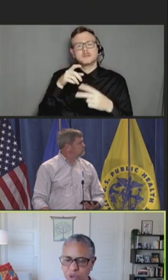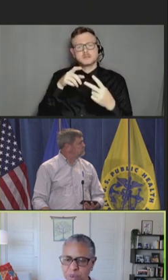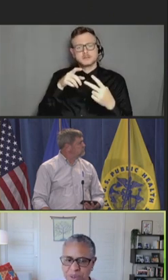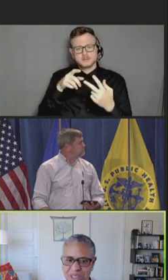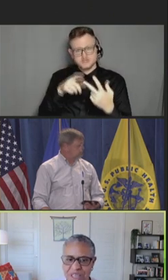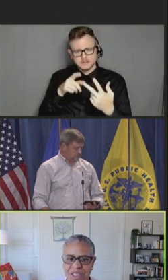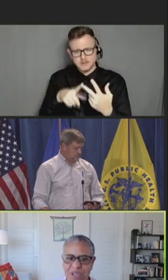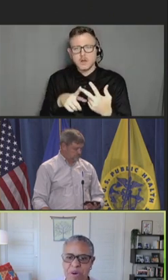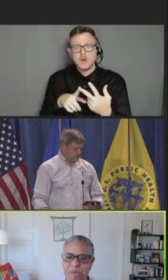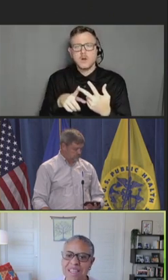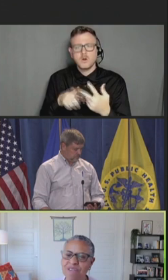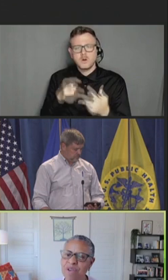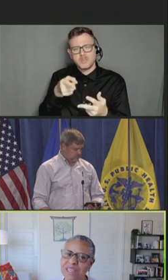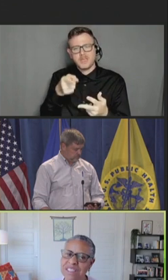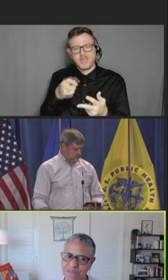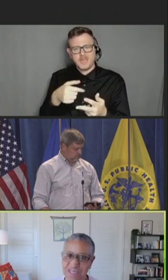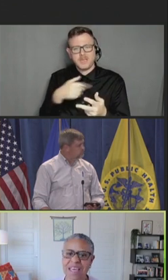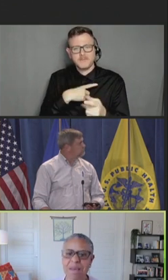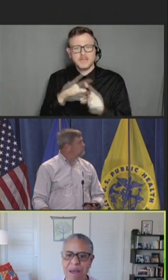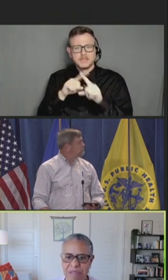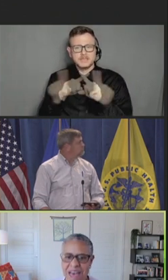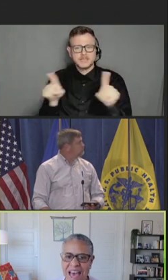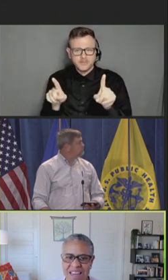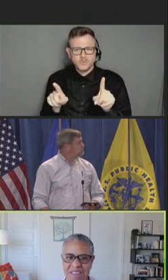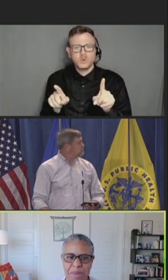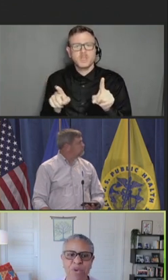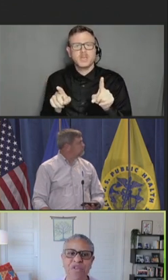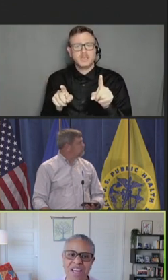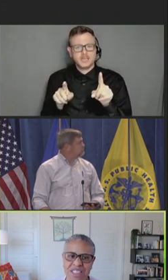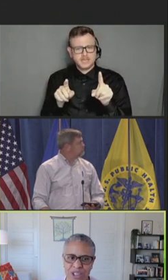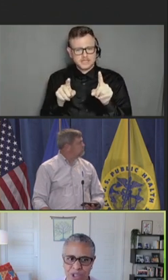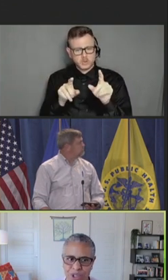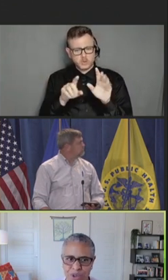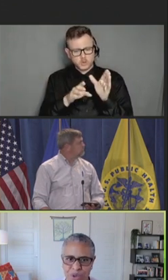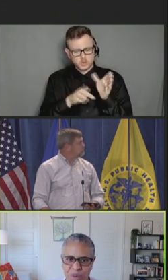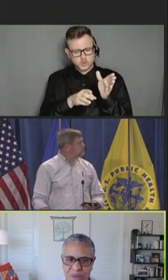So, there are many different ways of thinking about that and then moving us to, you know,